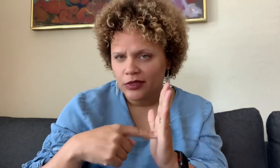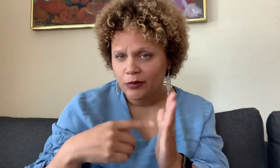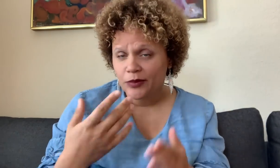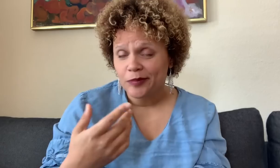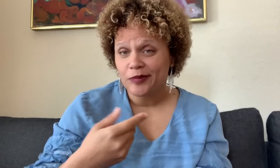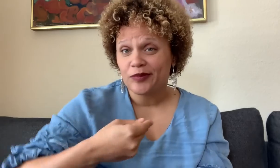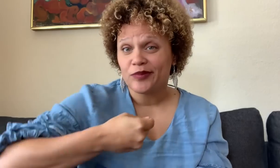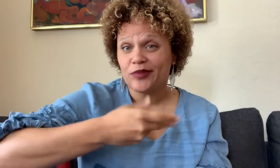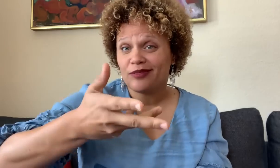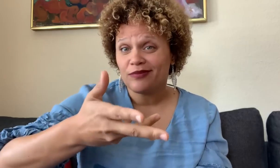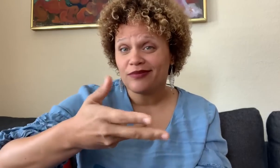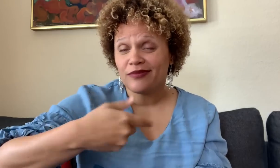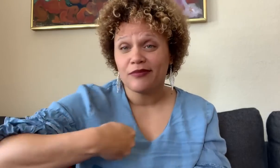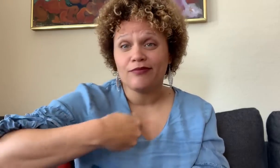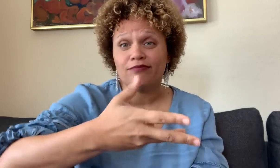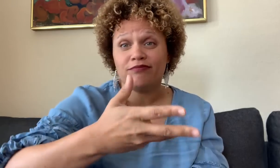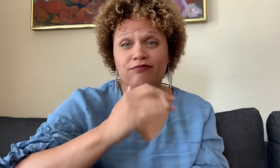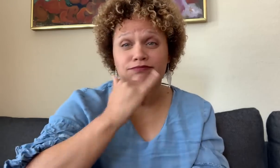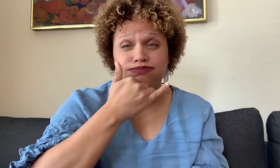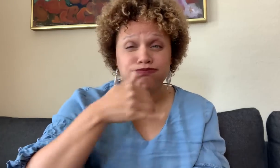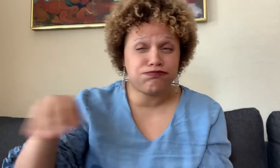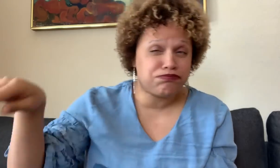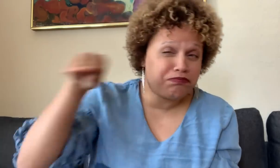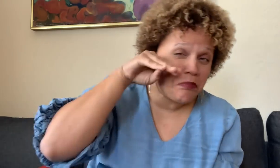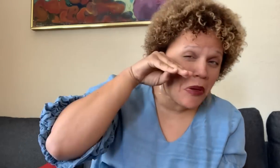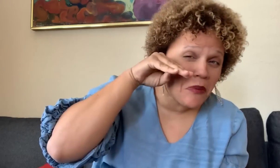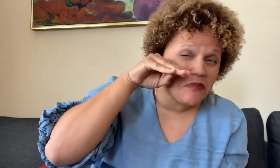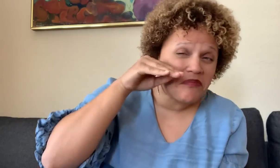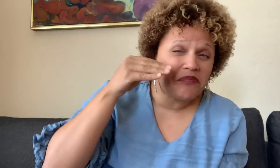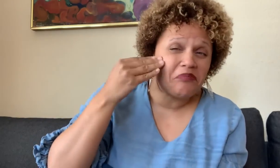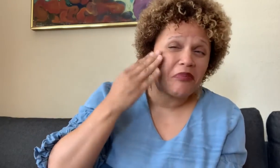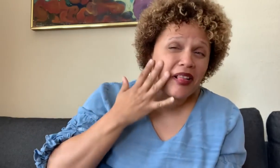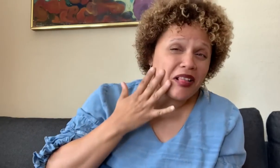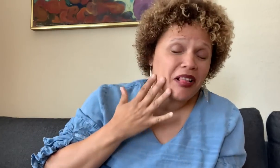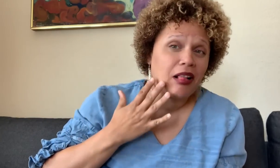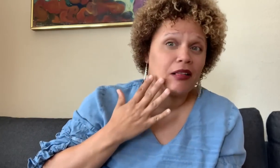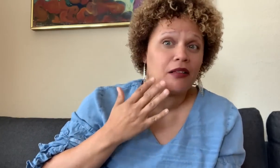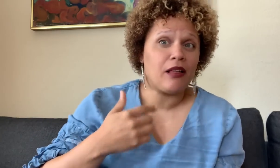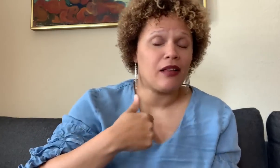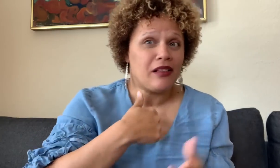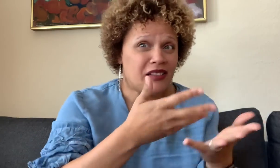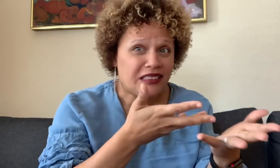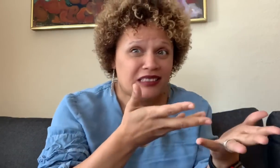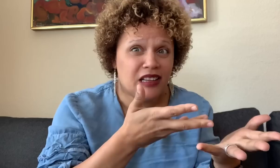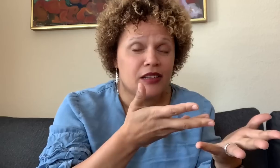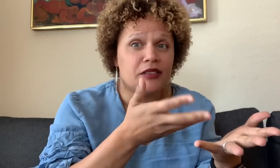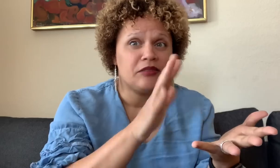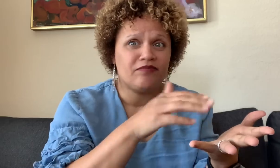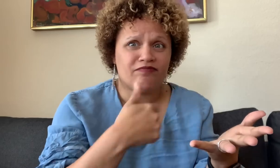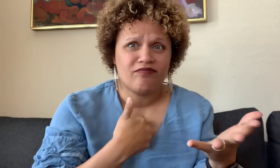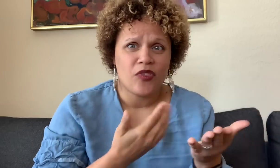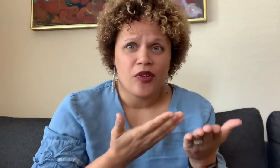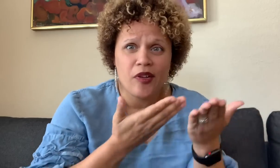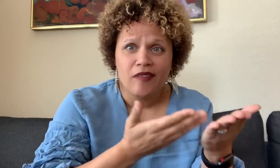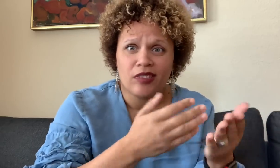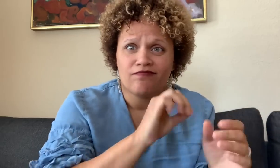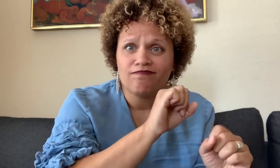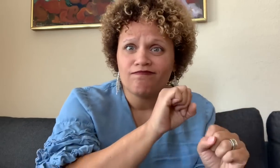Using the frisbee scenario, after you see that you caused injury, you can offer to drive the person to the hospital.